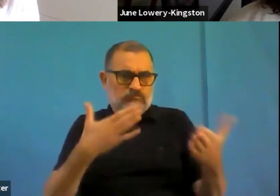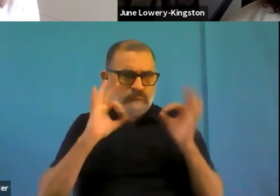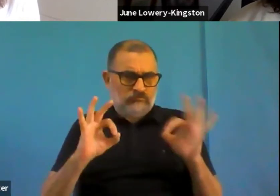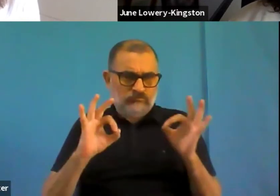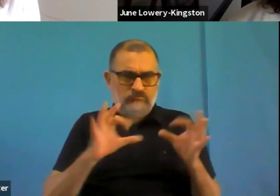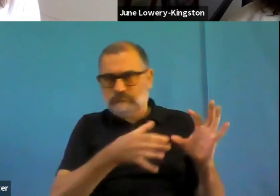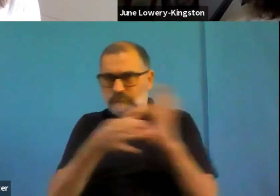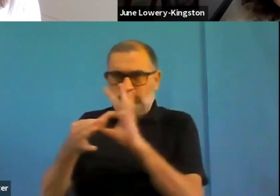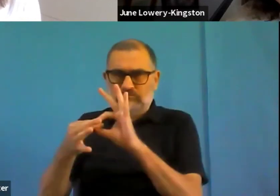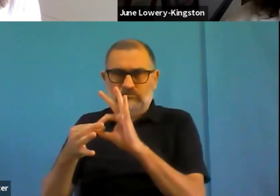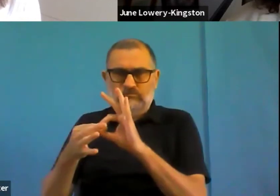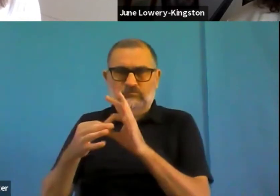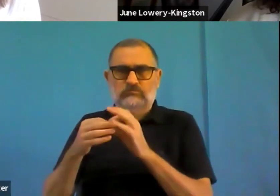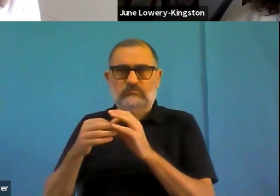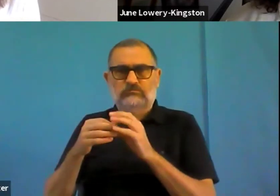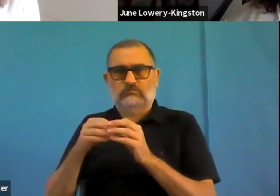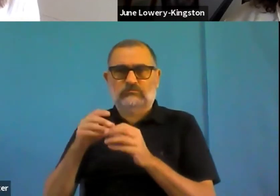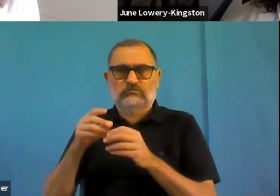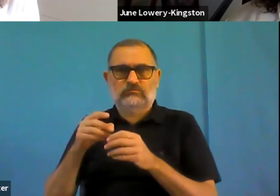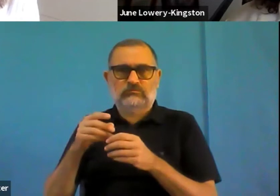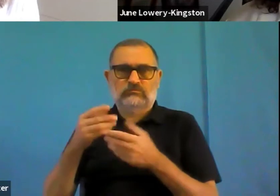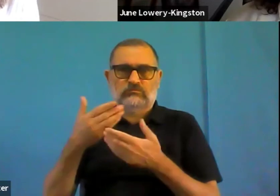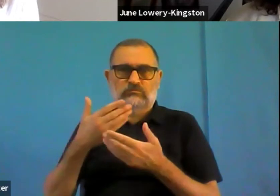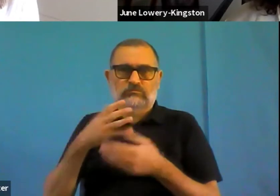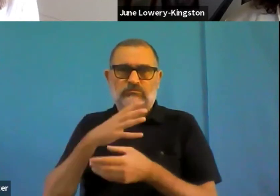type of respondent, because there you declare who you are, what type of